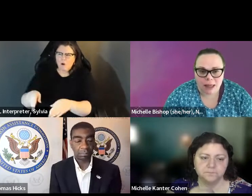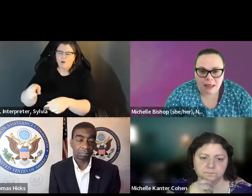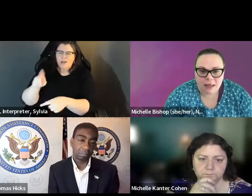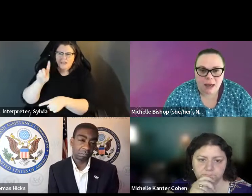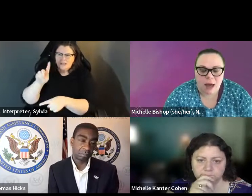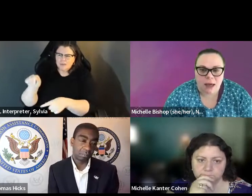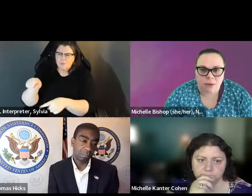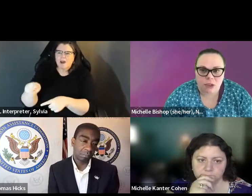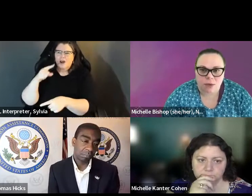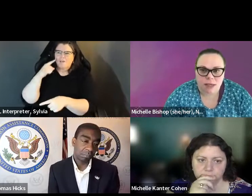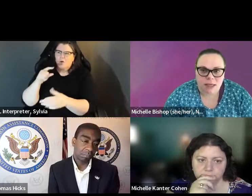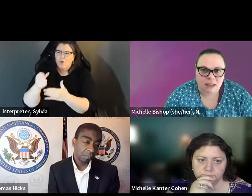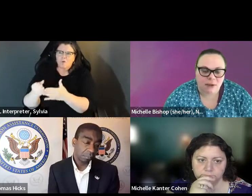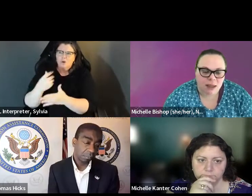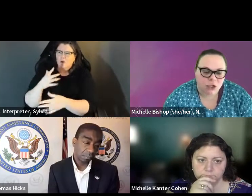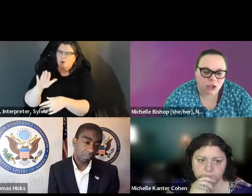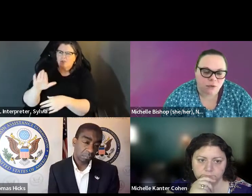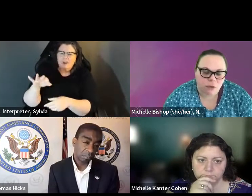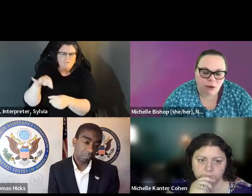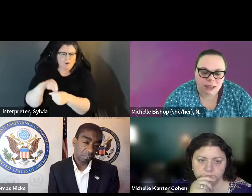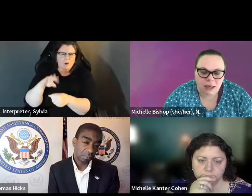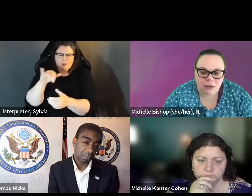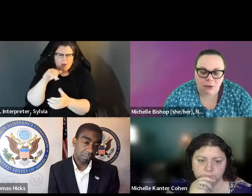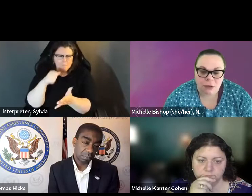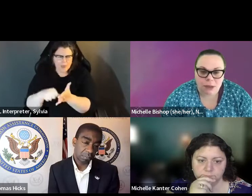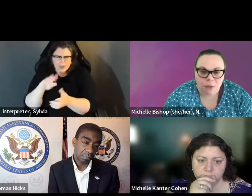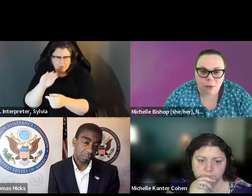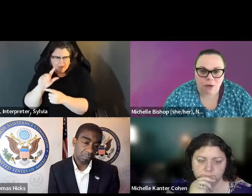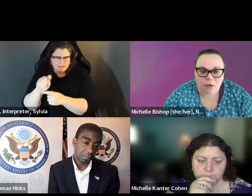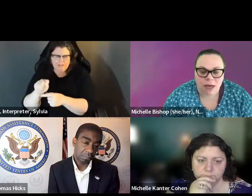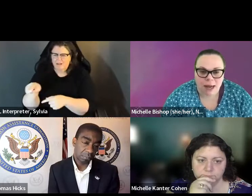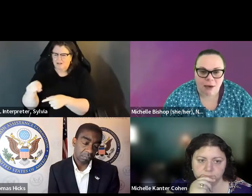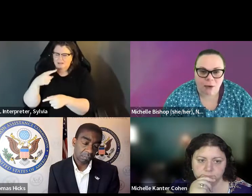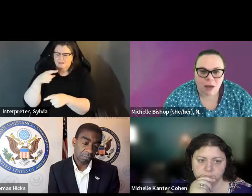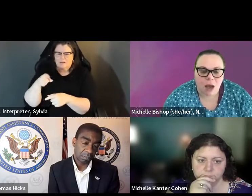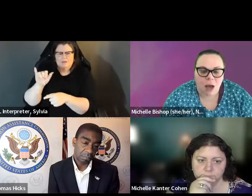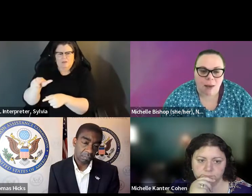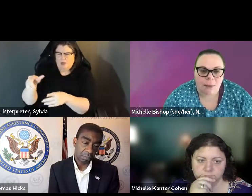that just decided related to voter assistance, where a attempt to restrict who could assist a person with a